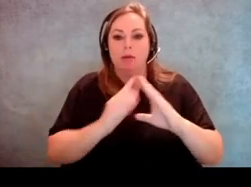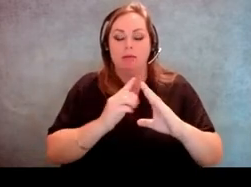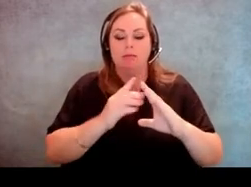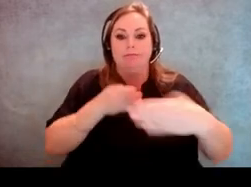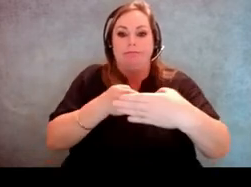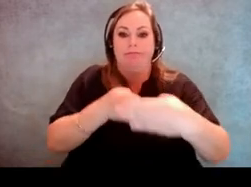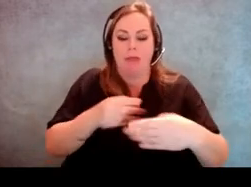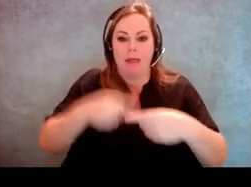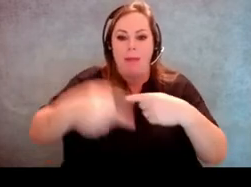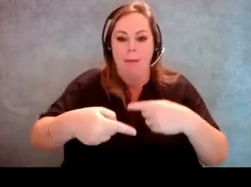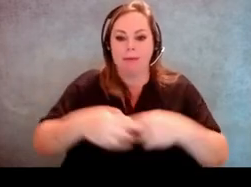So there's that.